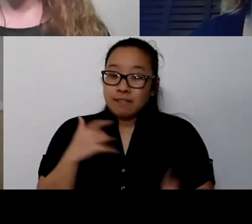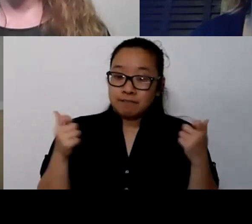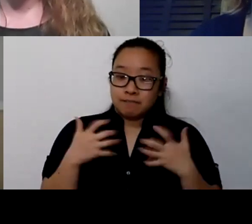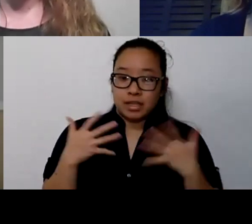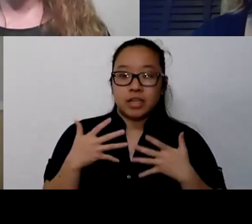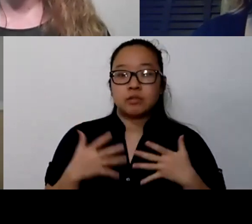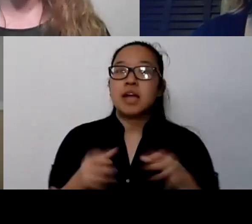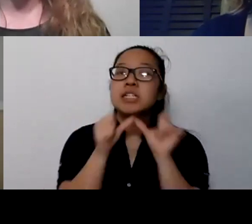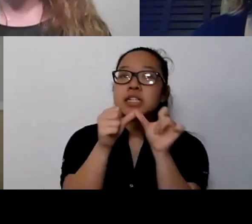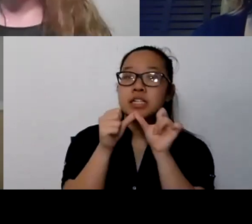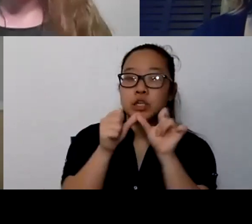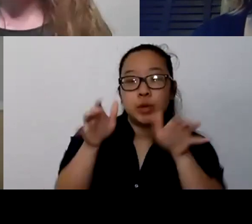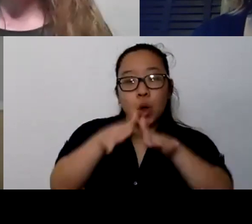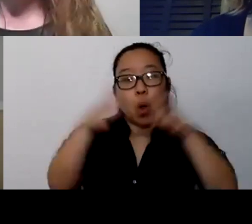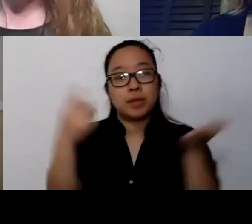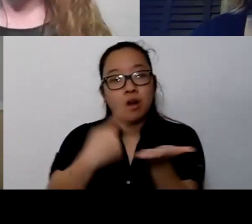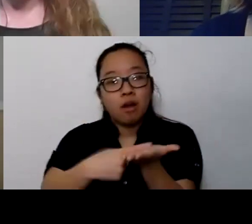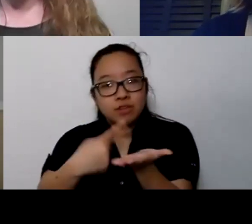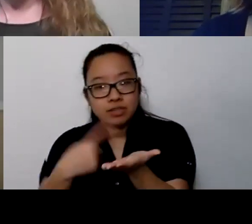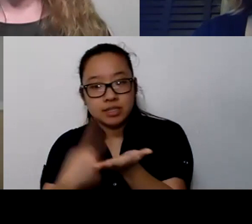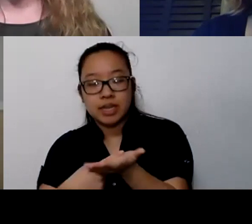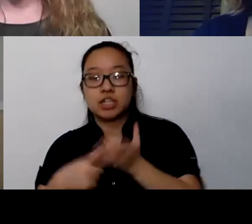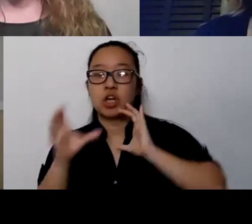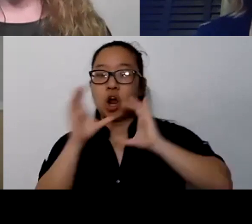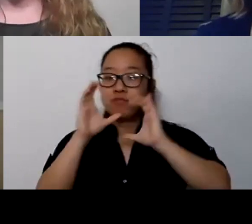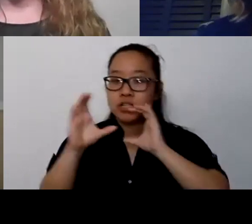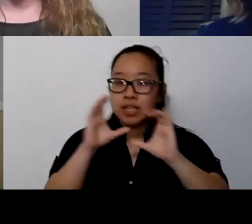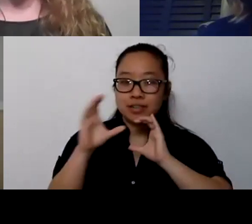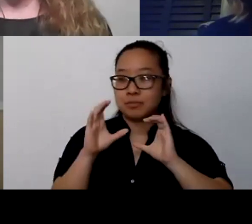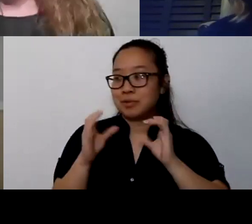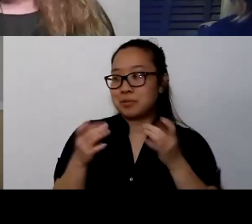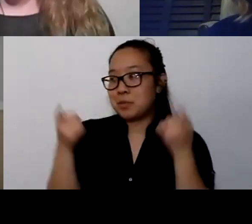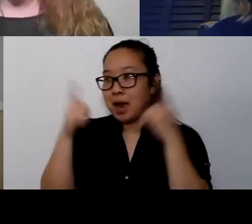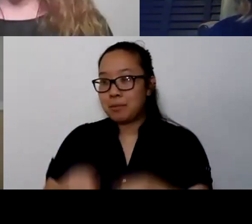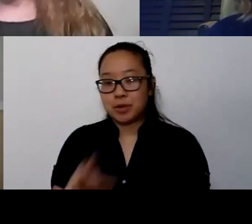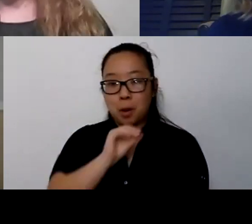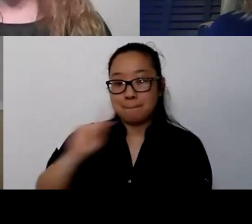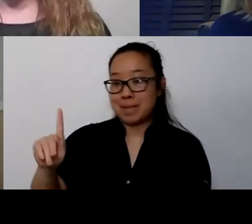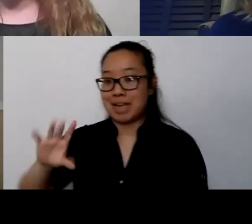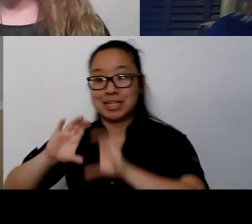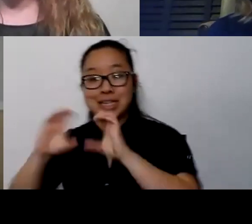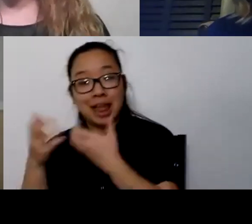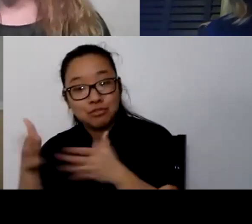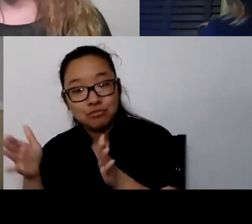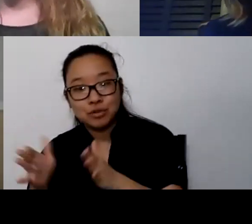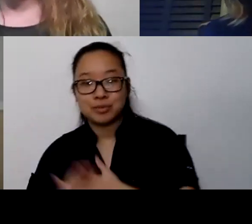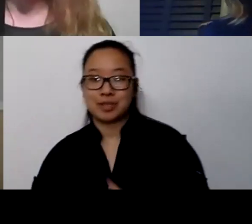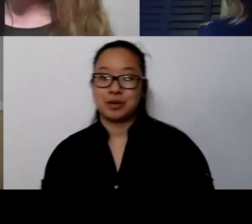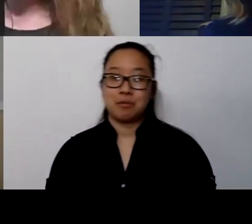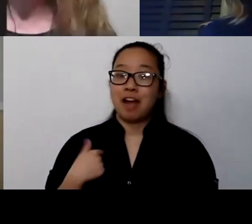when I get back into the classroom? I've been used to being able to just roll out of bed,